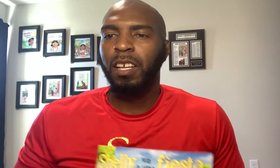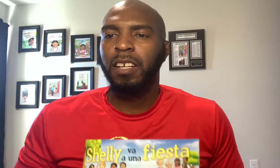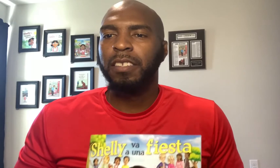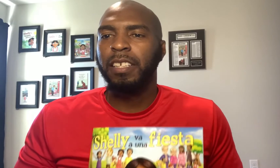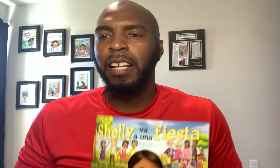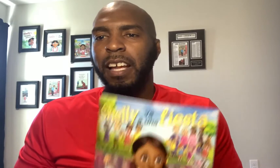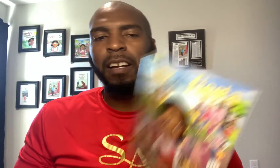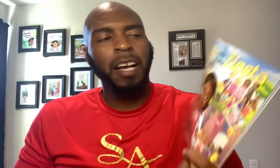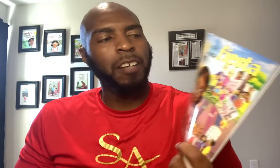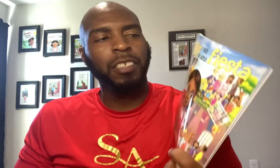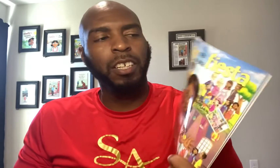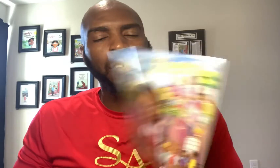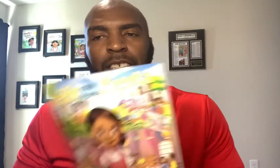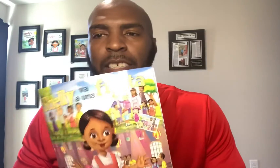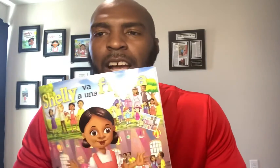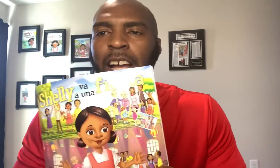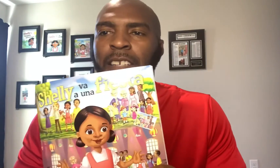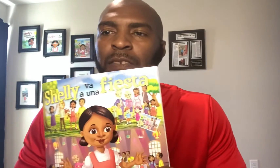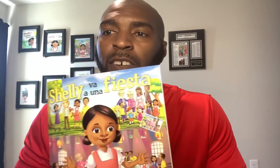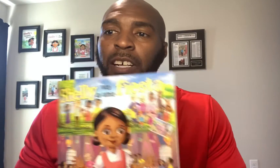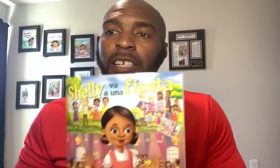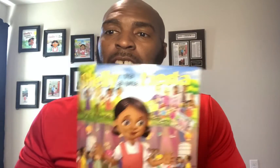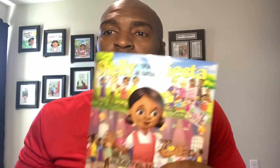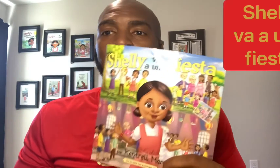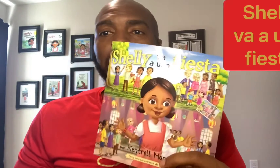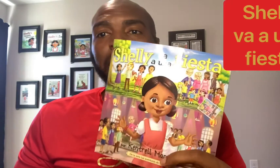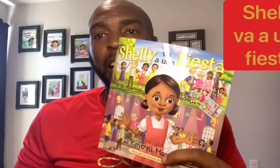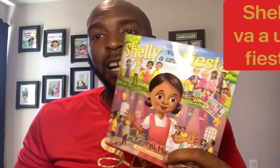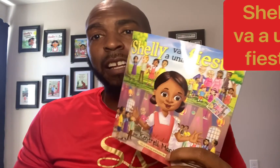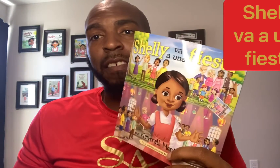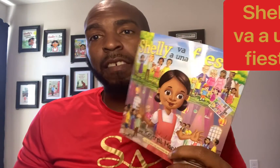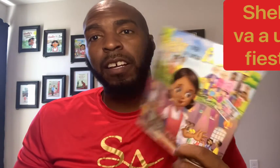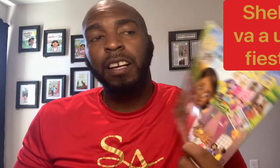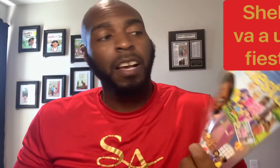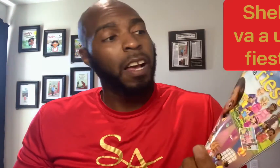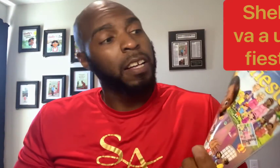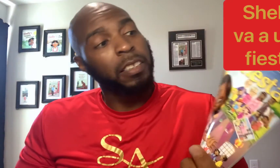Today I will show you the signs for Shelly va a una fiesta.